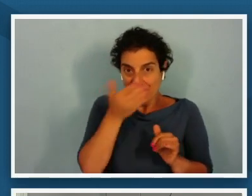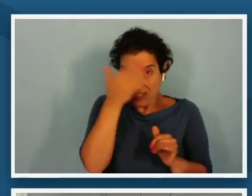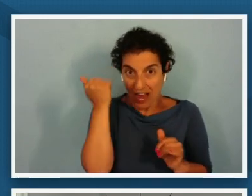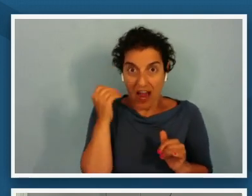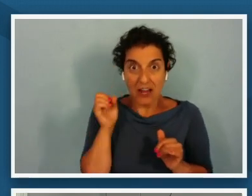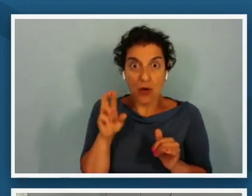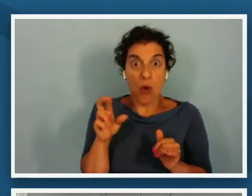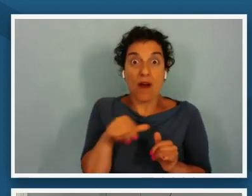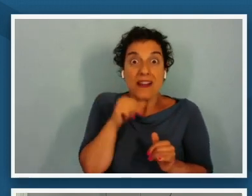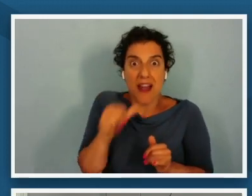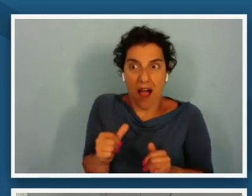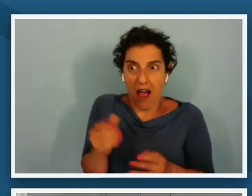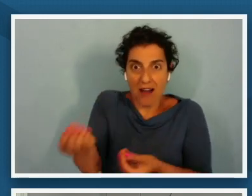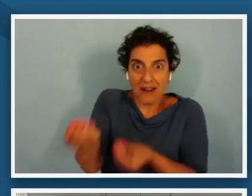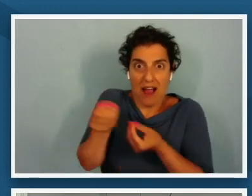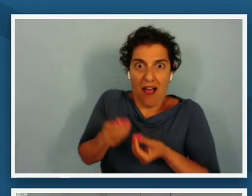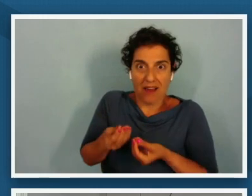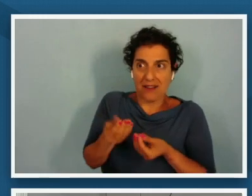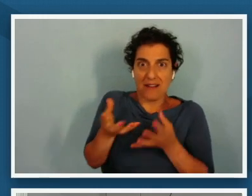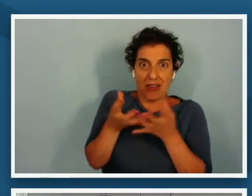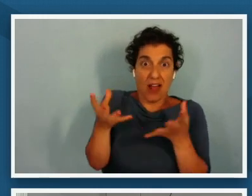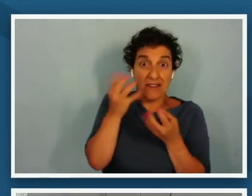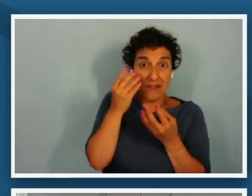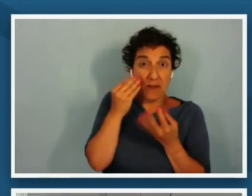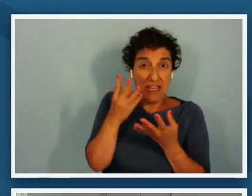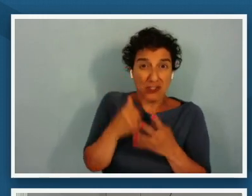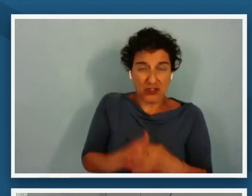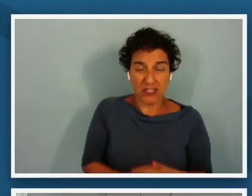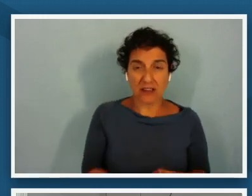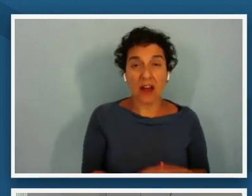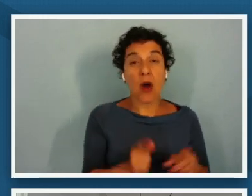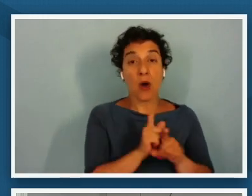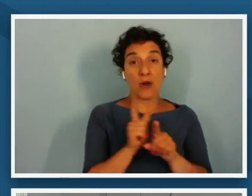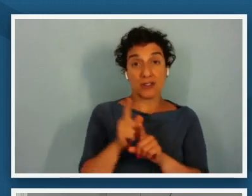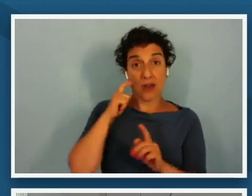a lot of information and then i